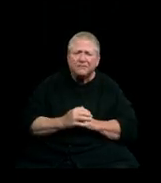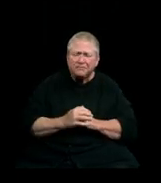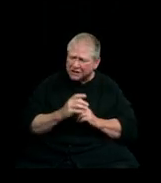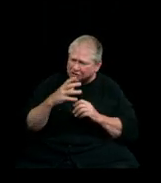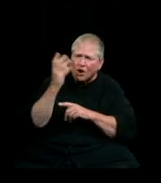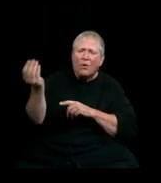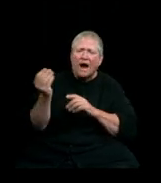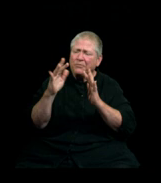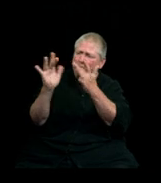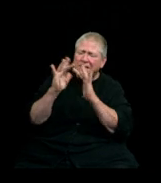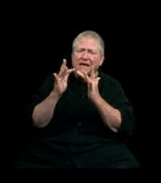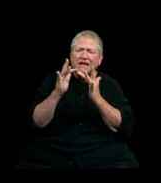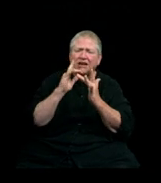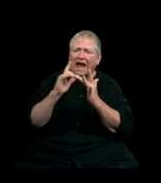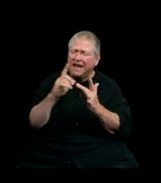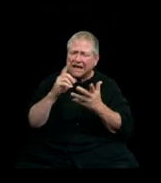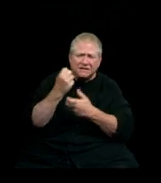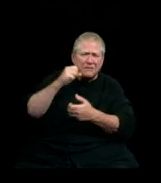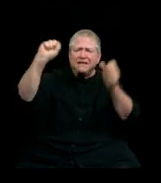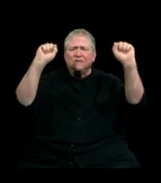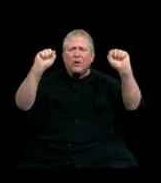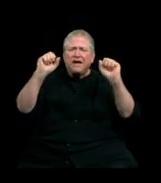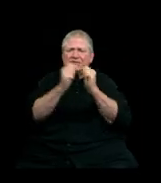and let’s make some waves together. Congratulations, grads!